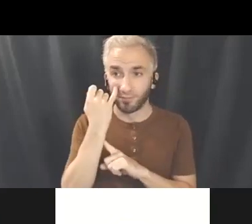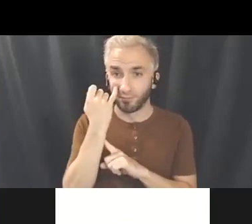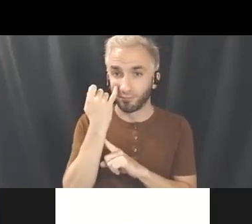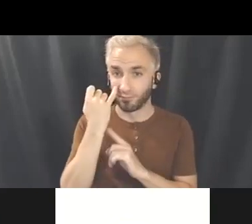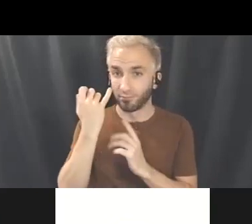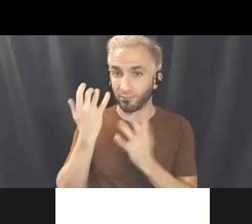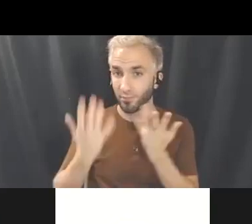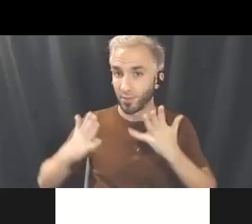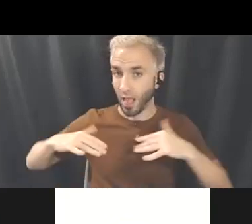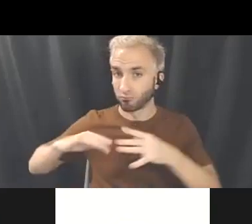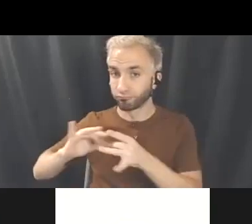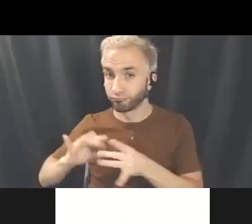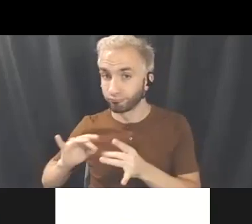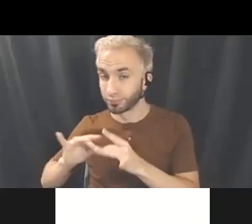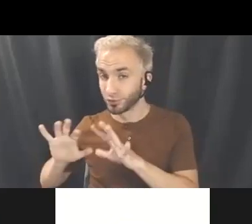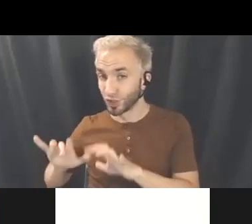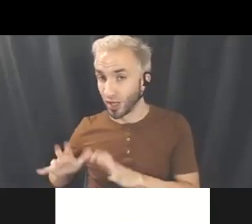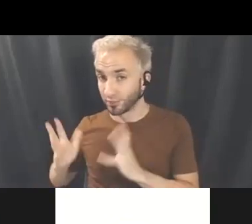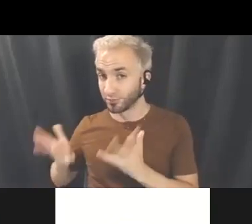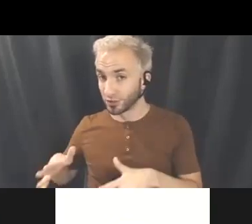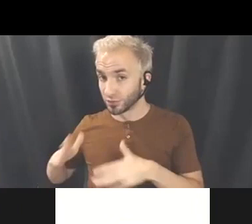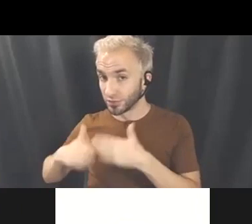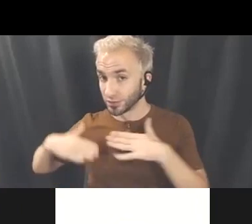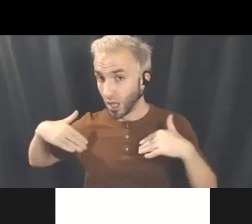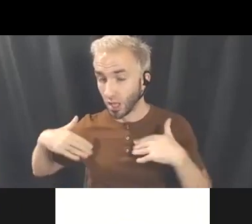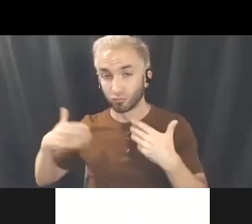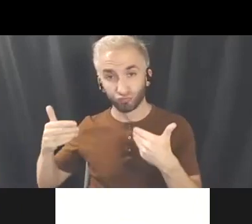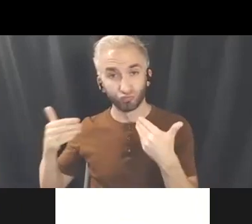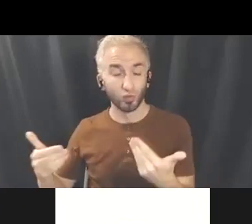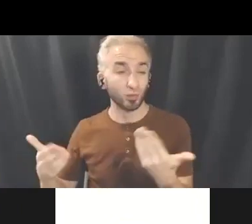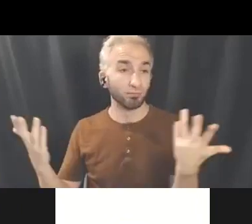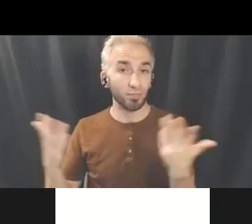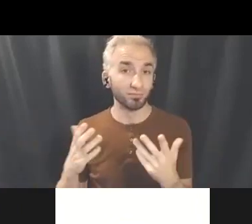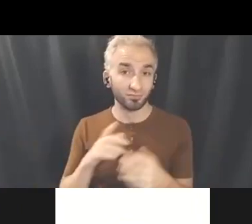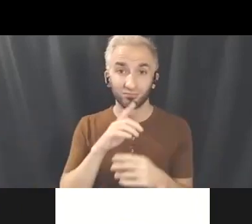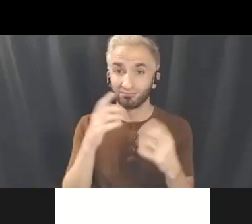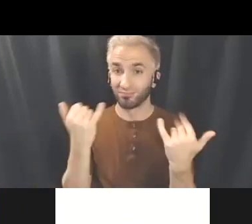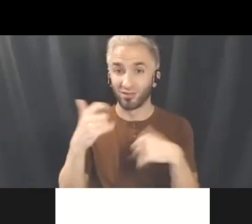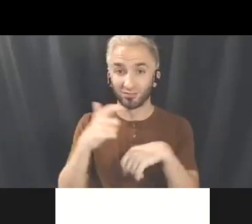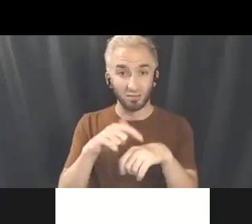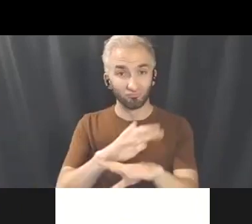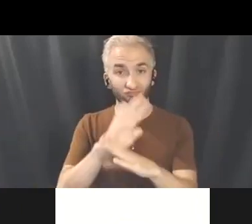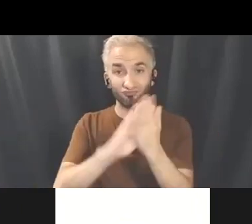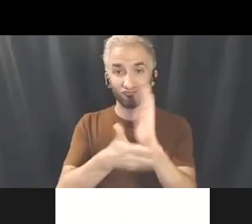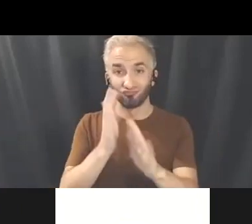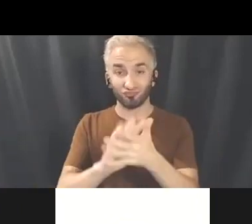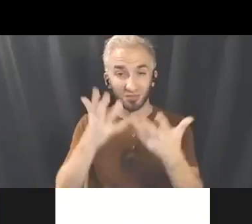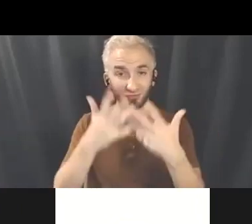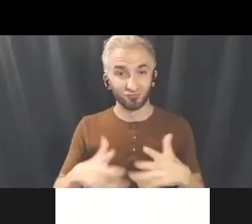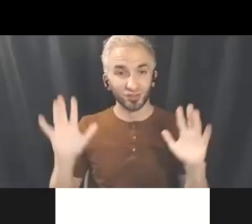comments. Enjoy the rest of your day! Thank you everybody! Thanks!